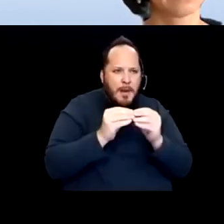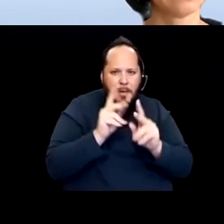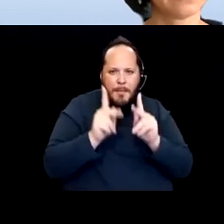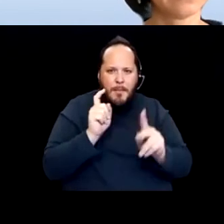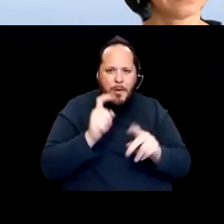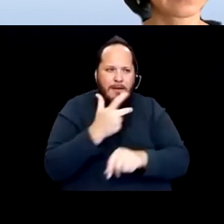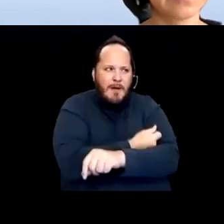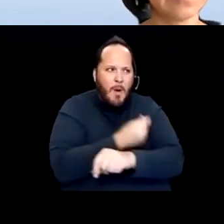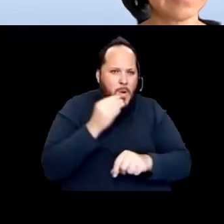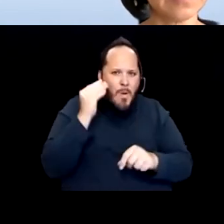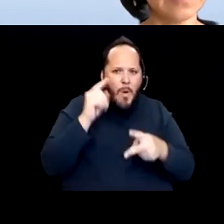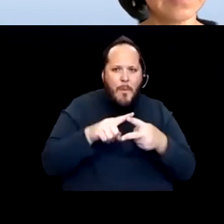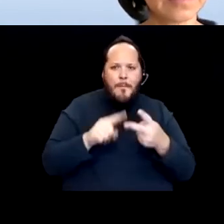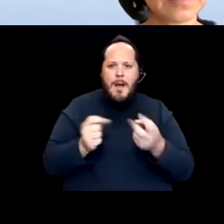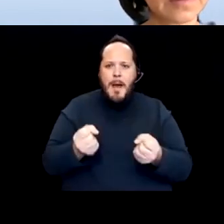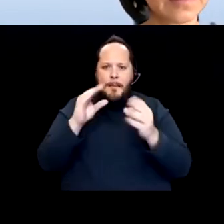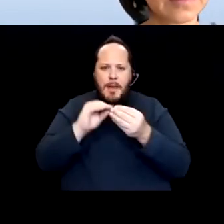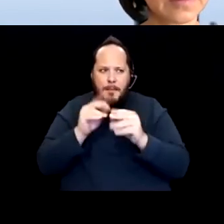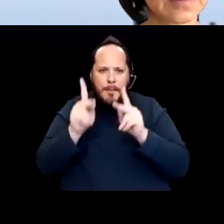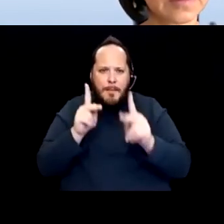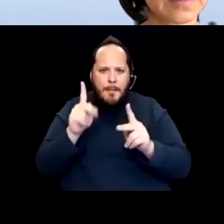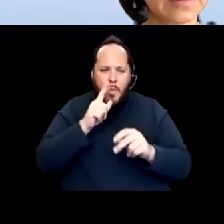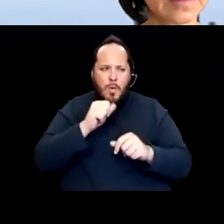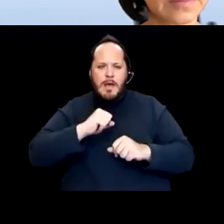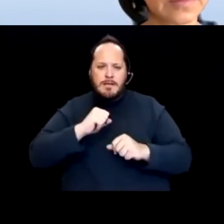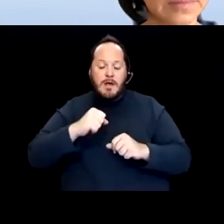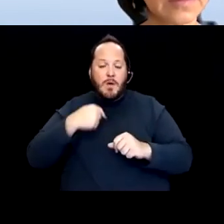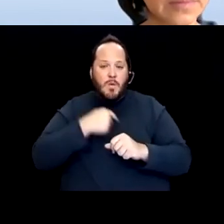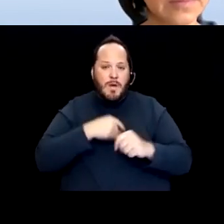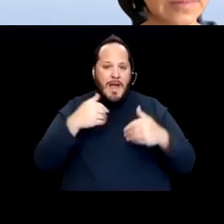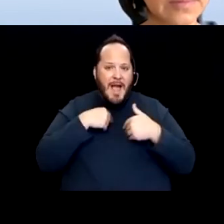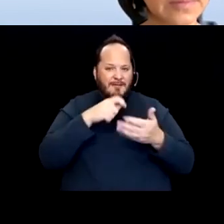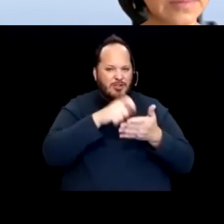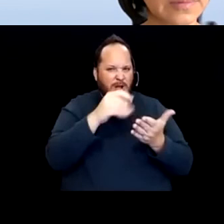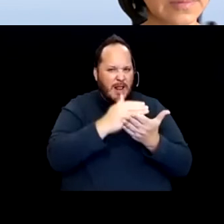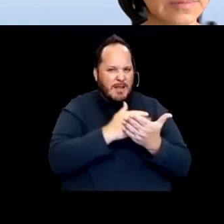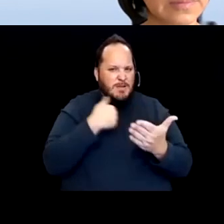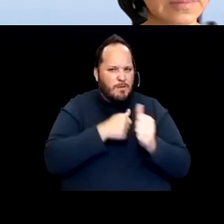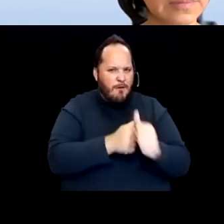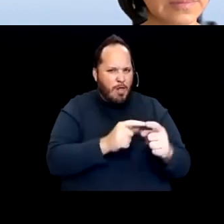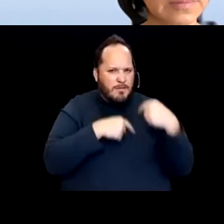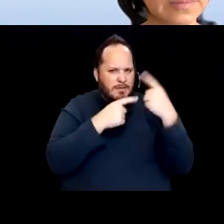we sort of have a checklist of tallies that we go over that we've been doing since last April. And, you know, we're looking forward